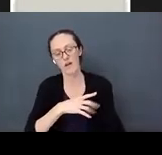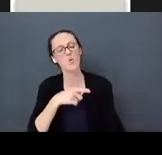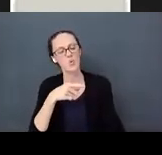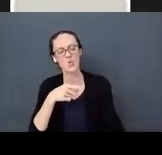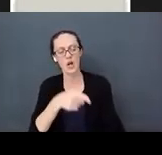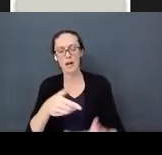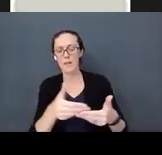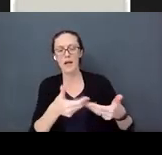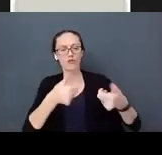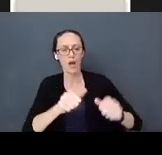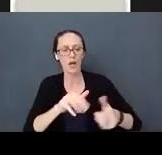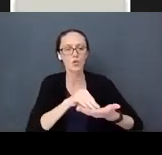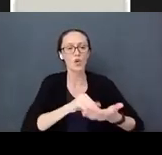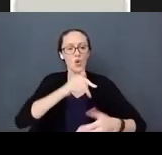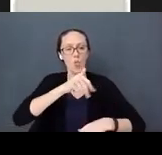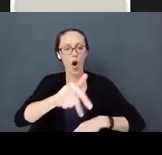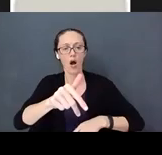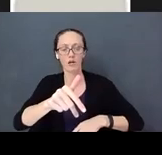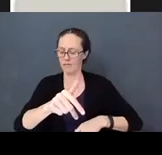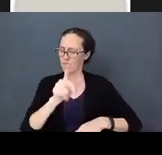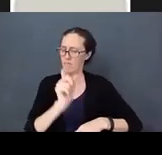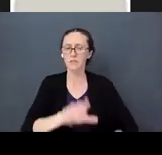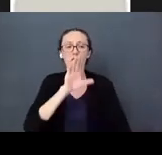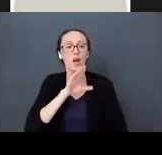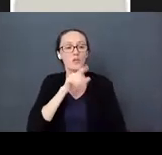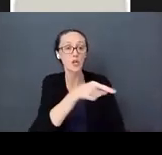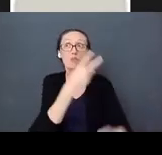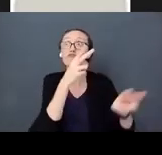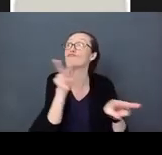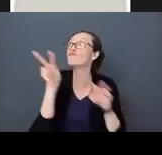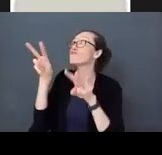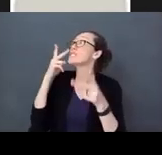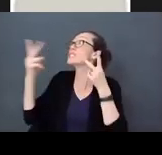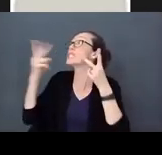You see very body walking and you want to do that, but you can't make your body do that.